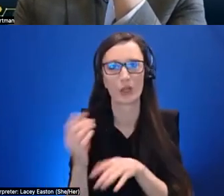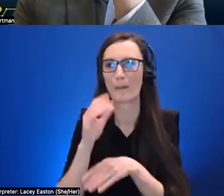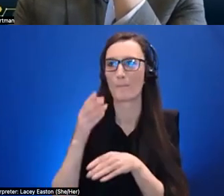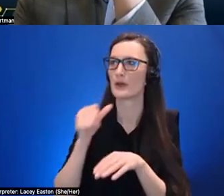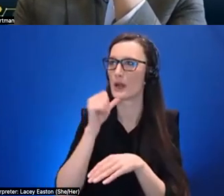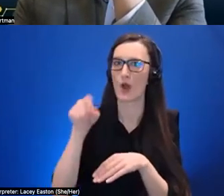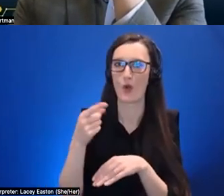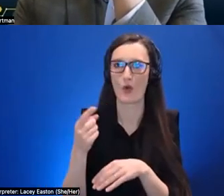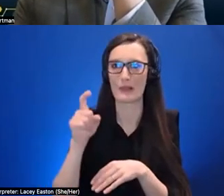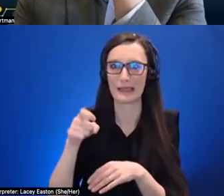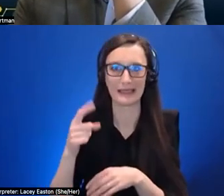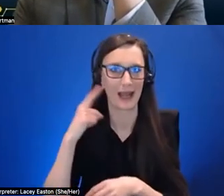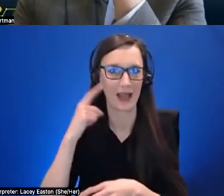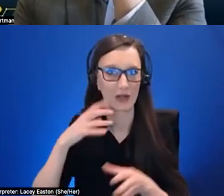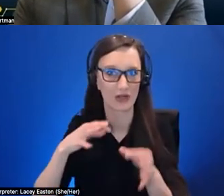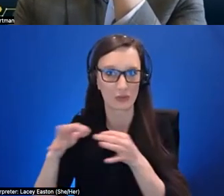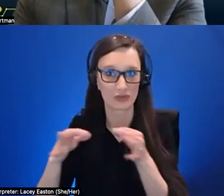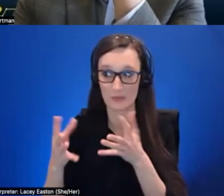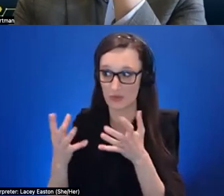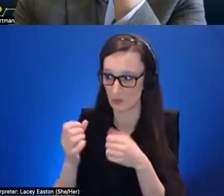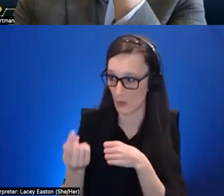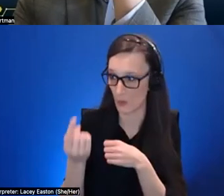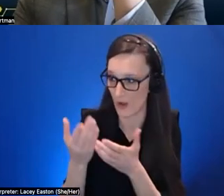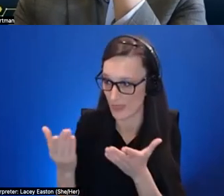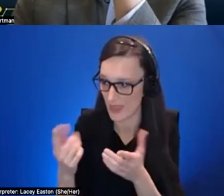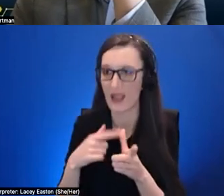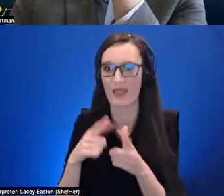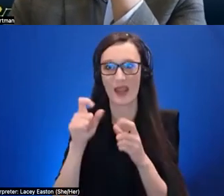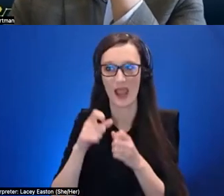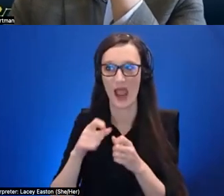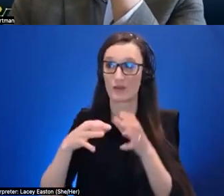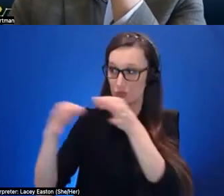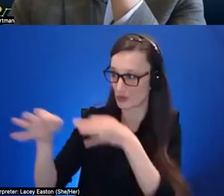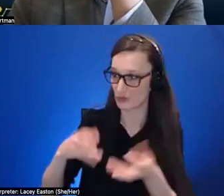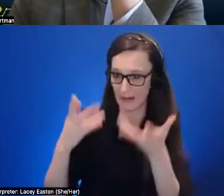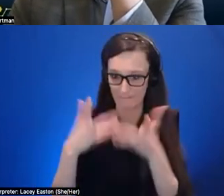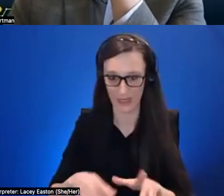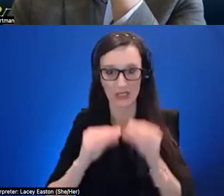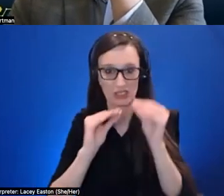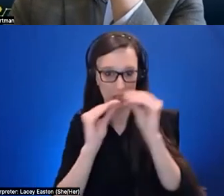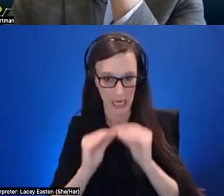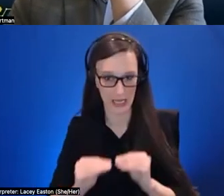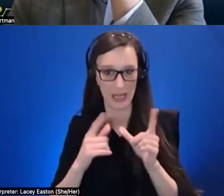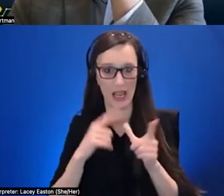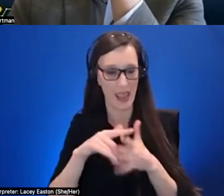have um iterations of edits then you have audio engineering to make audio effects sometimes and